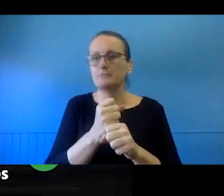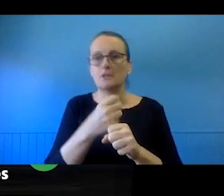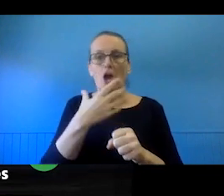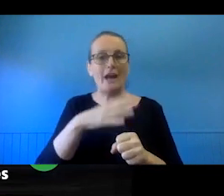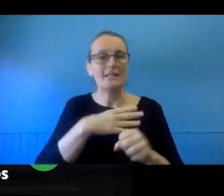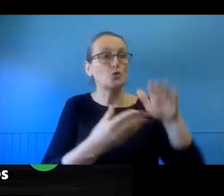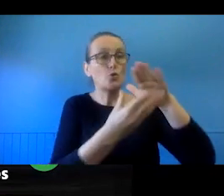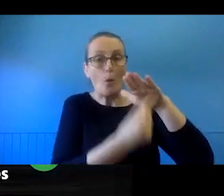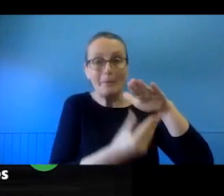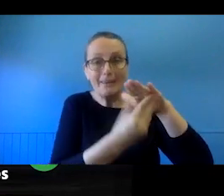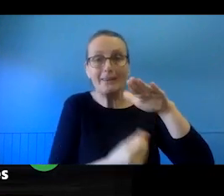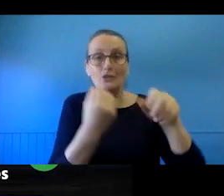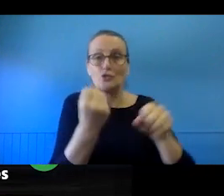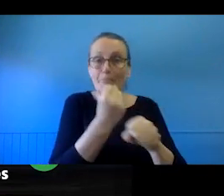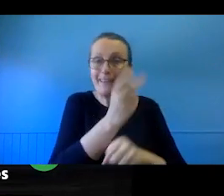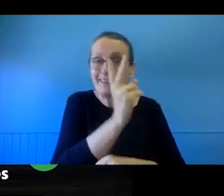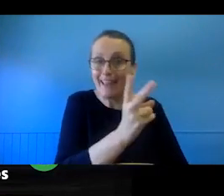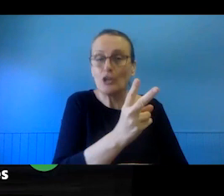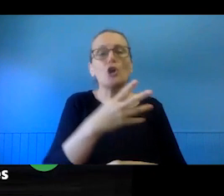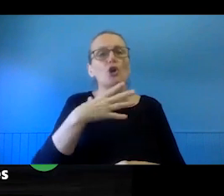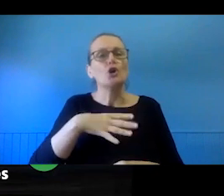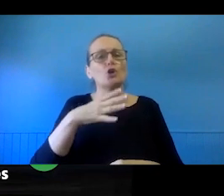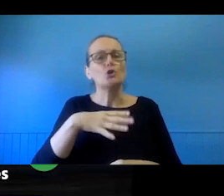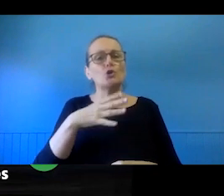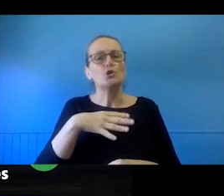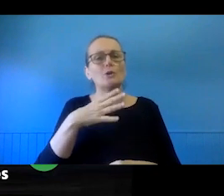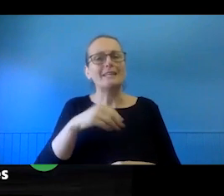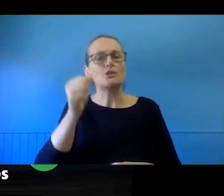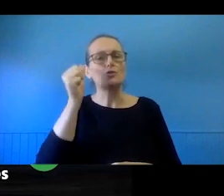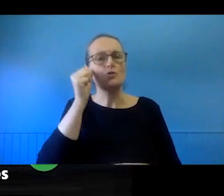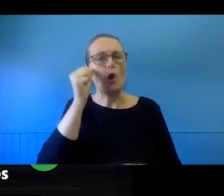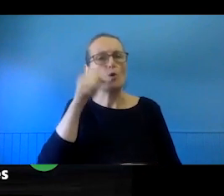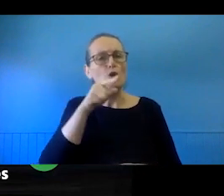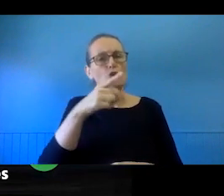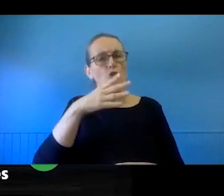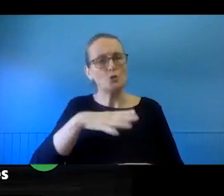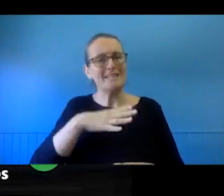the material, you need to know that that means that you need the right of reproduction.